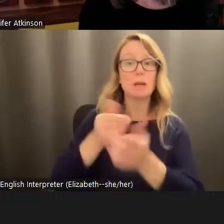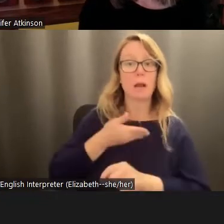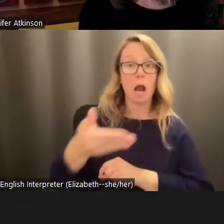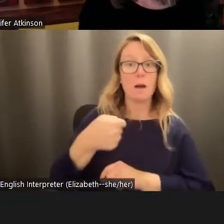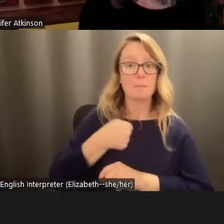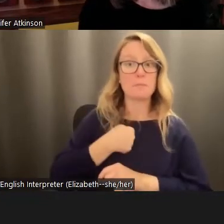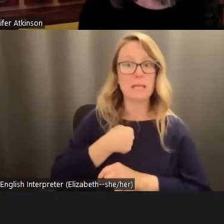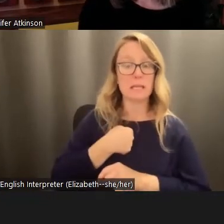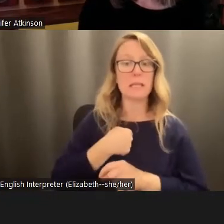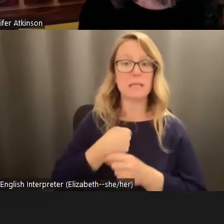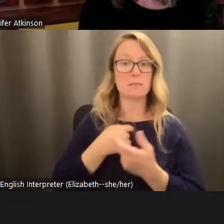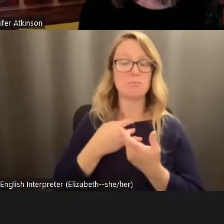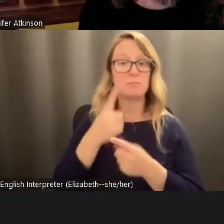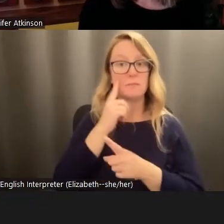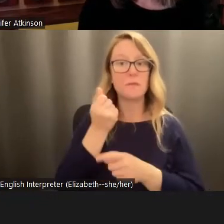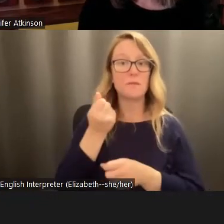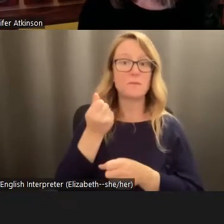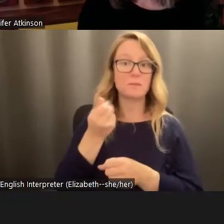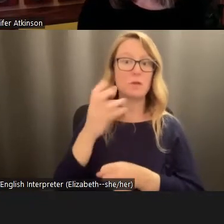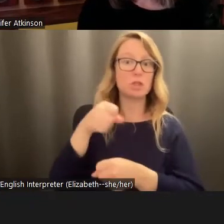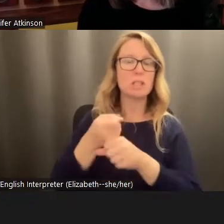of them after a couple of years had gone by from 2005 when we